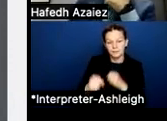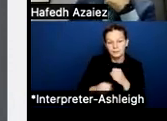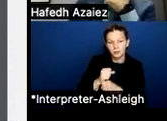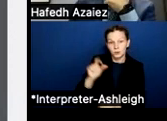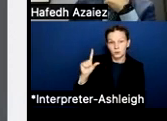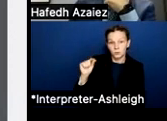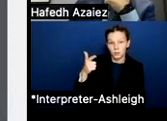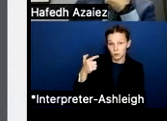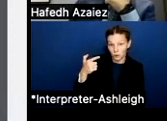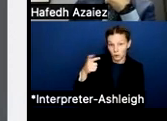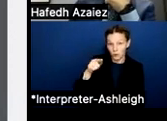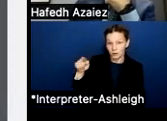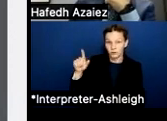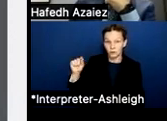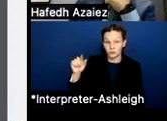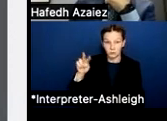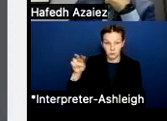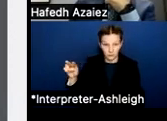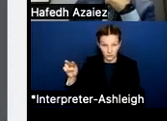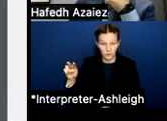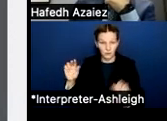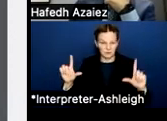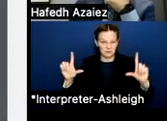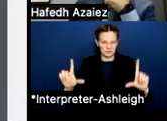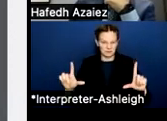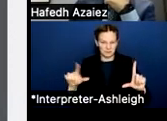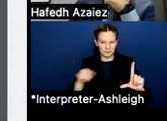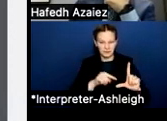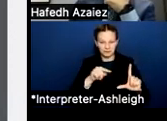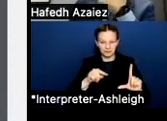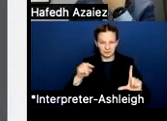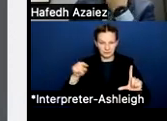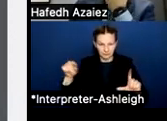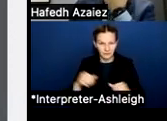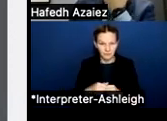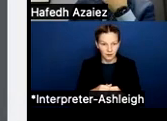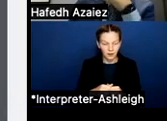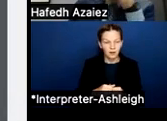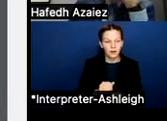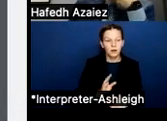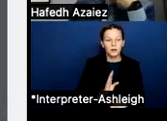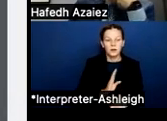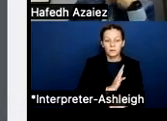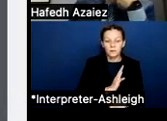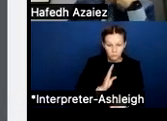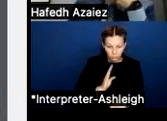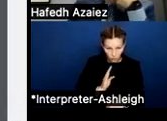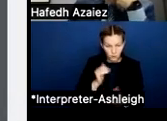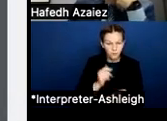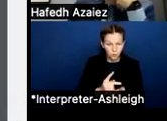And so I mentioned earlier the significant investment that our board approved for compensation last year, which was almost $19 million.